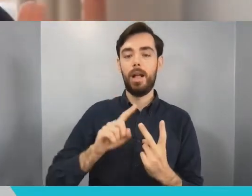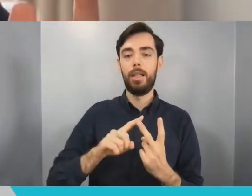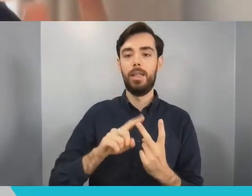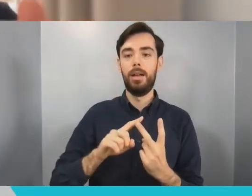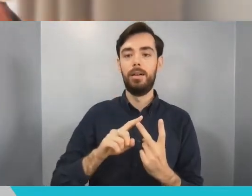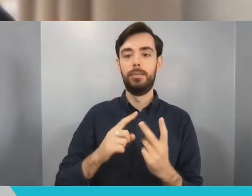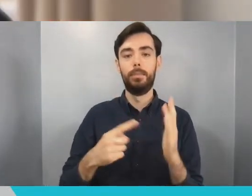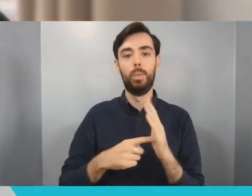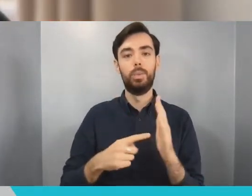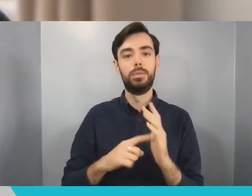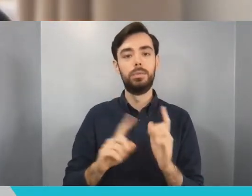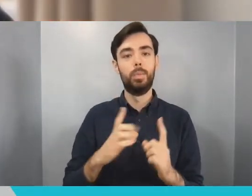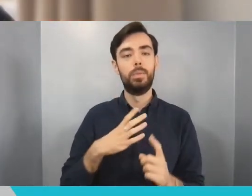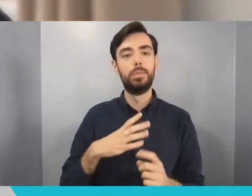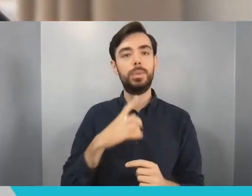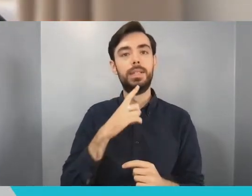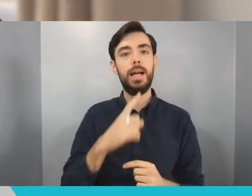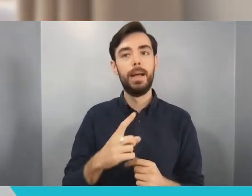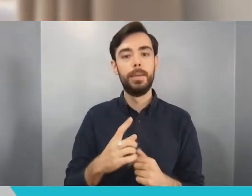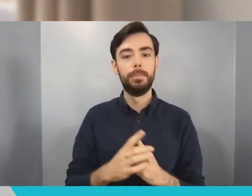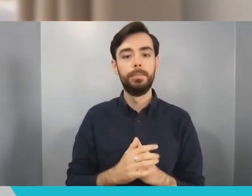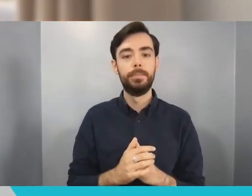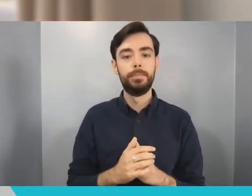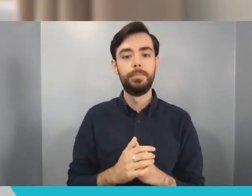both of these things are obvious to most people but it took me a long time to figure them